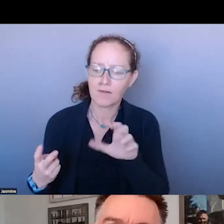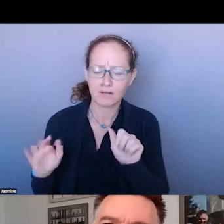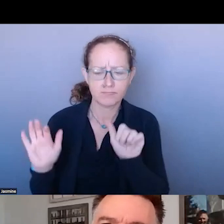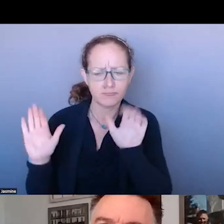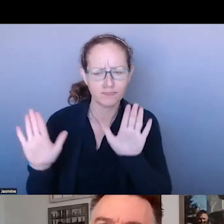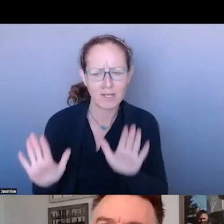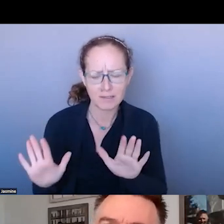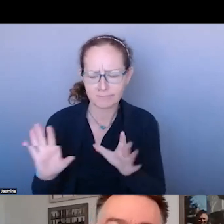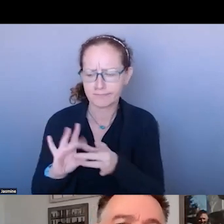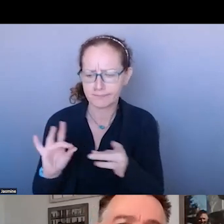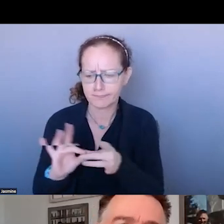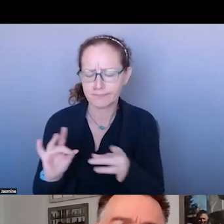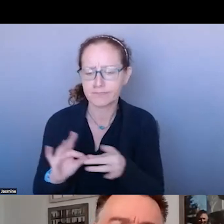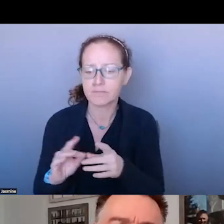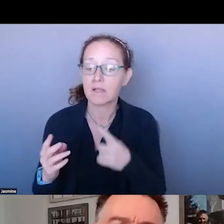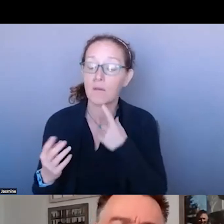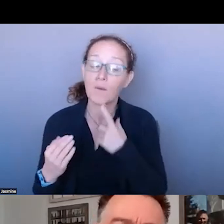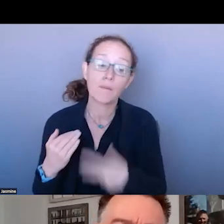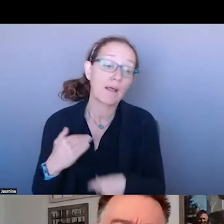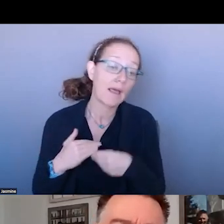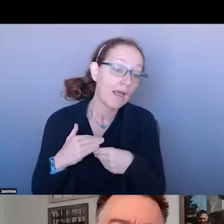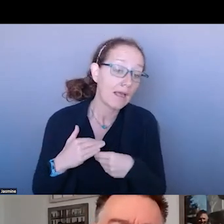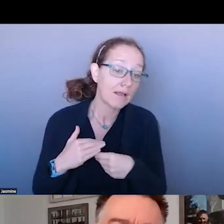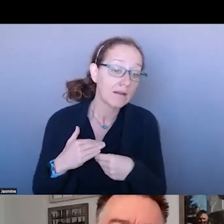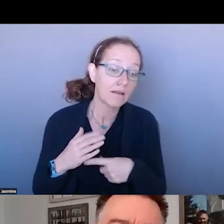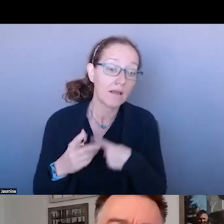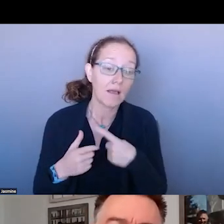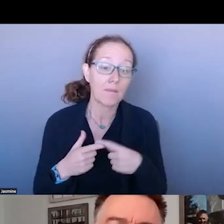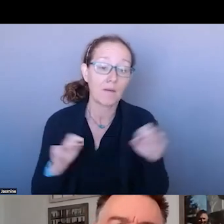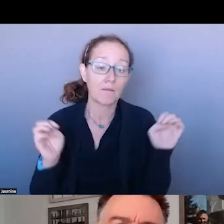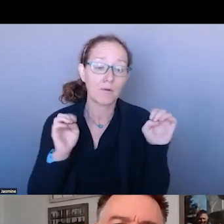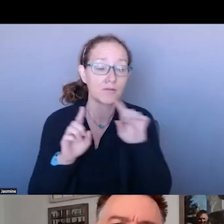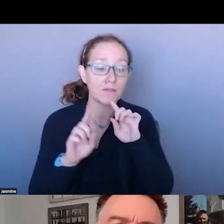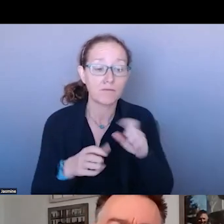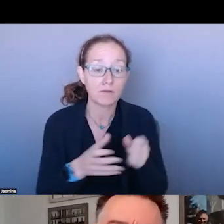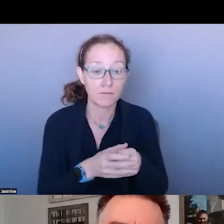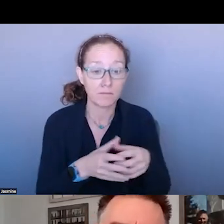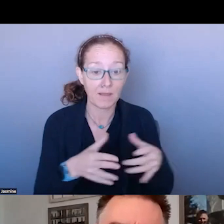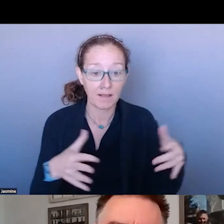WHEN WE THINK ABOUT SCALING RESPONSES, THINK ABOUT THE LANGUAGE